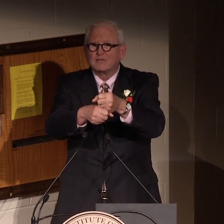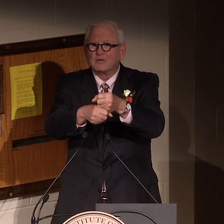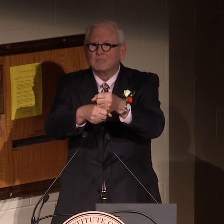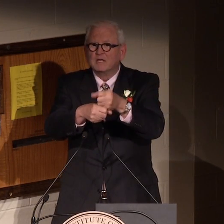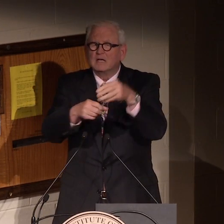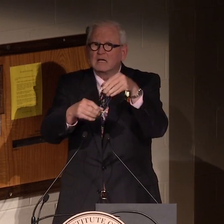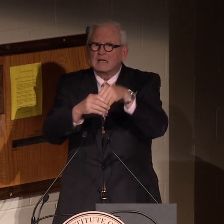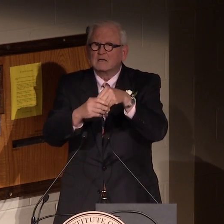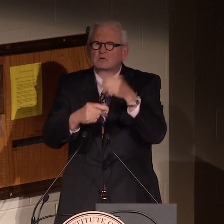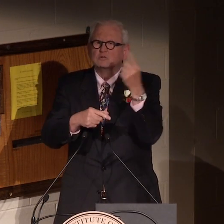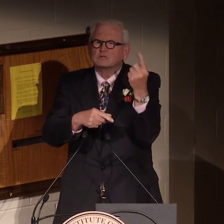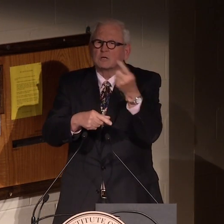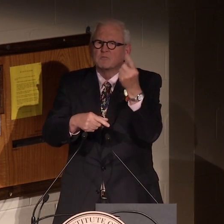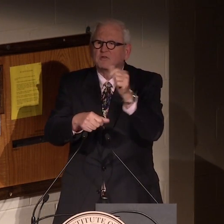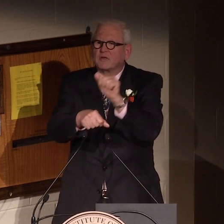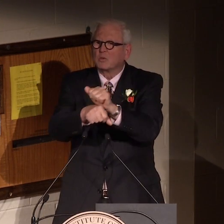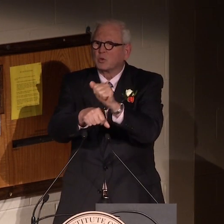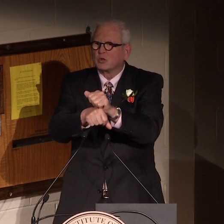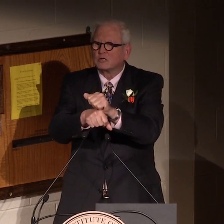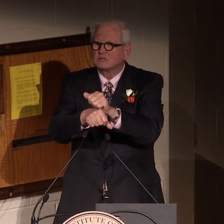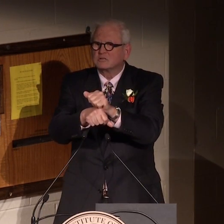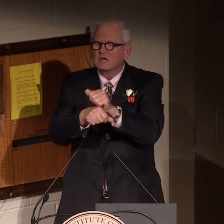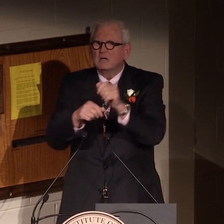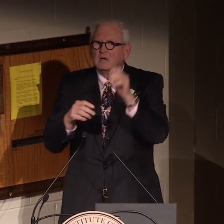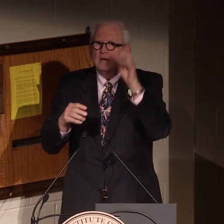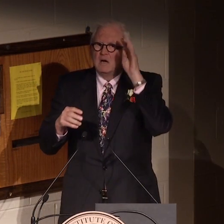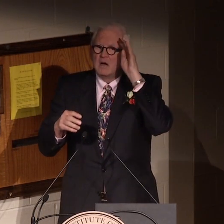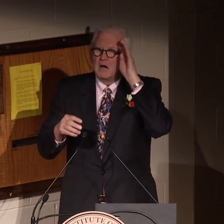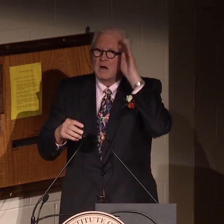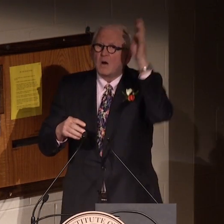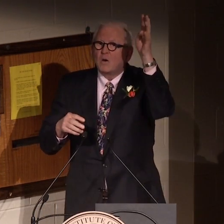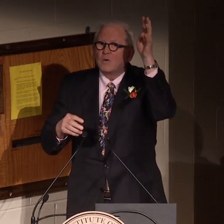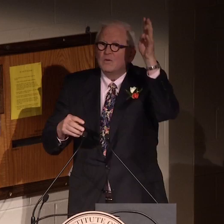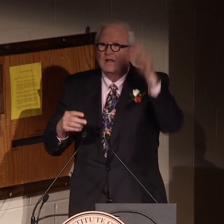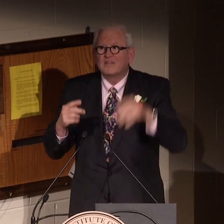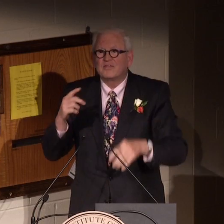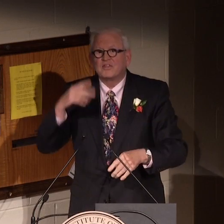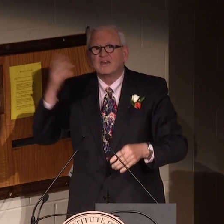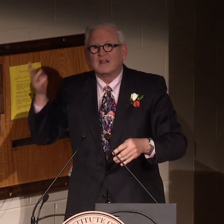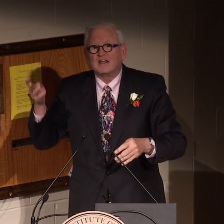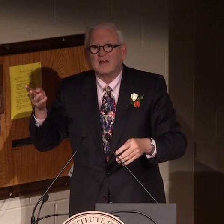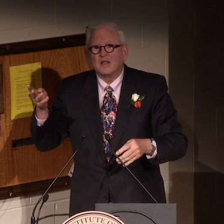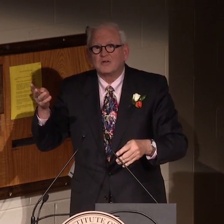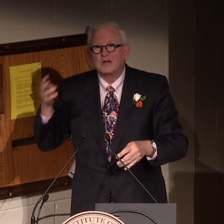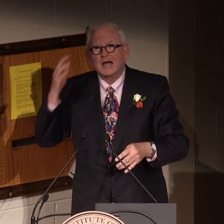So maybe you come up with eight ideas and then you innovate something. So this is time for innovation.